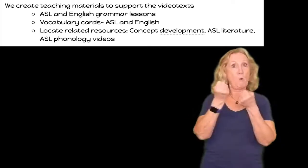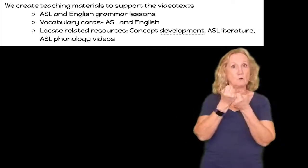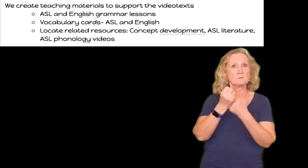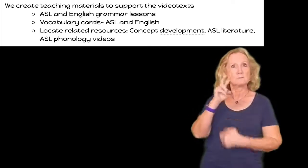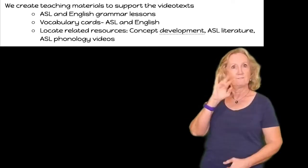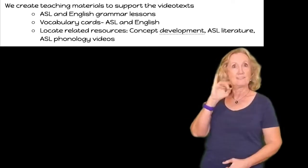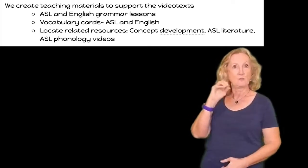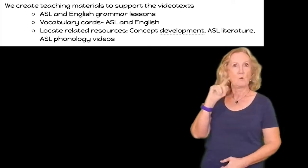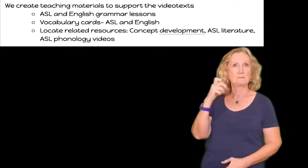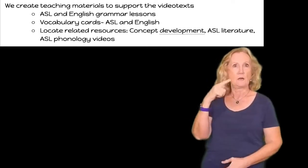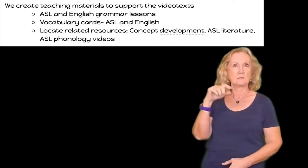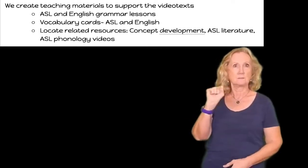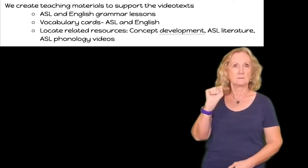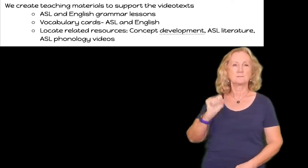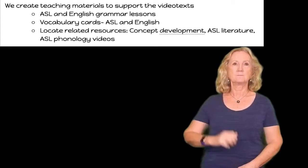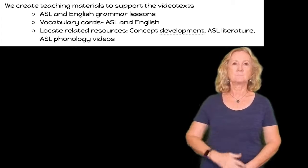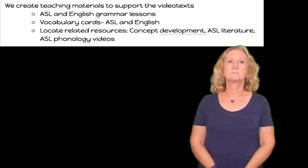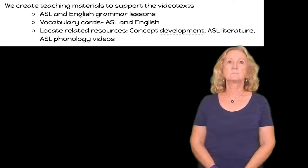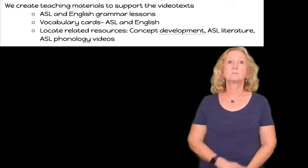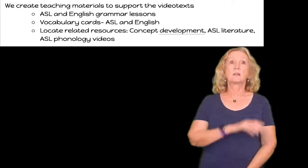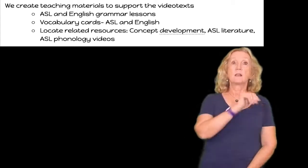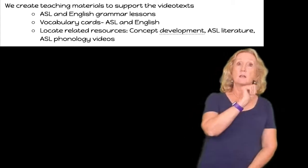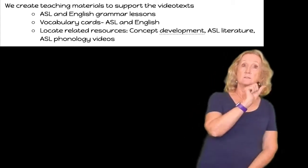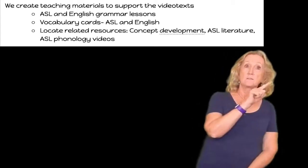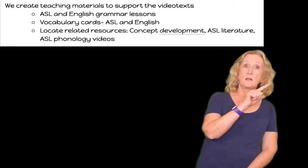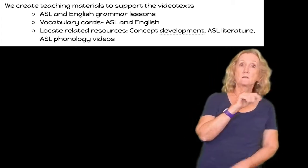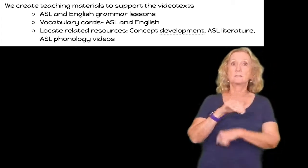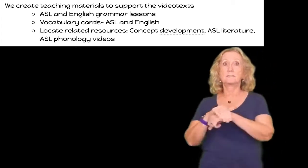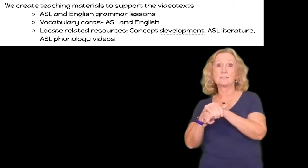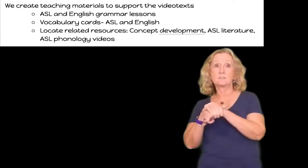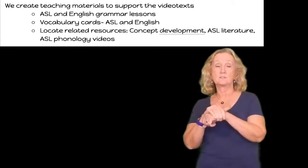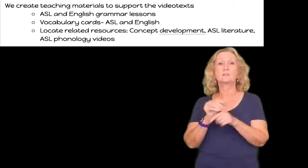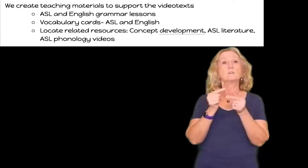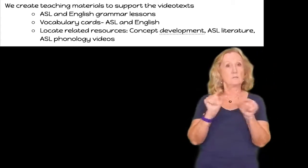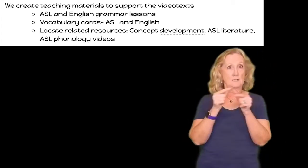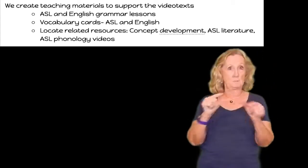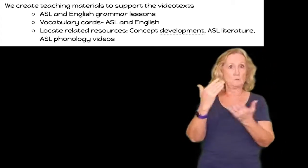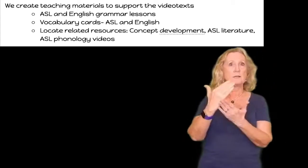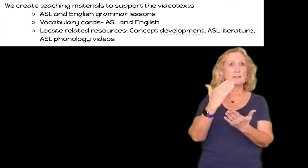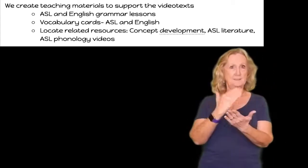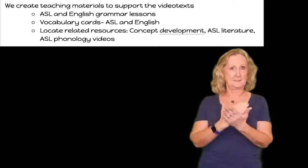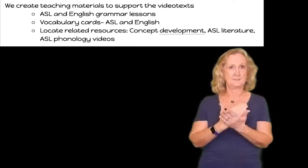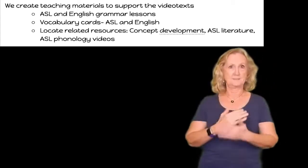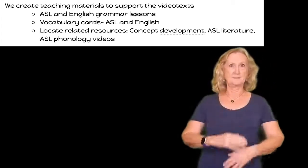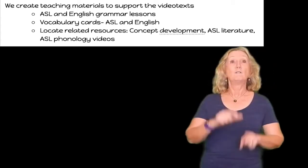the video texts